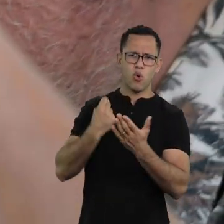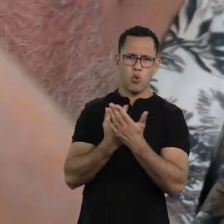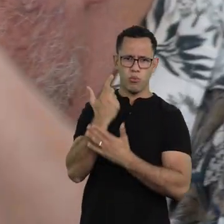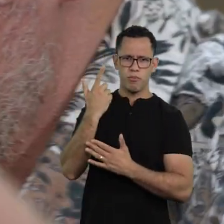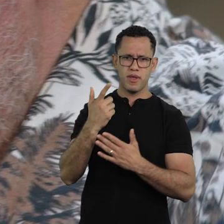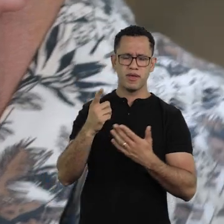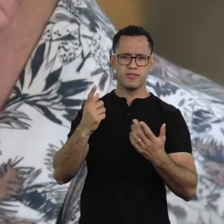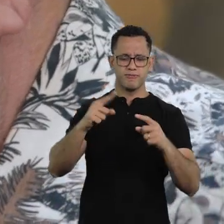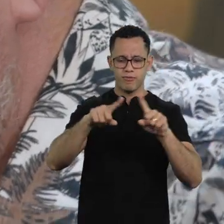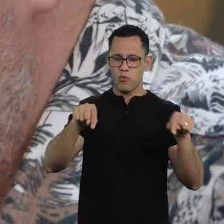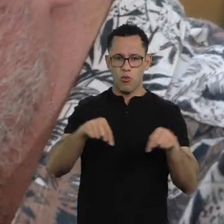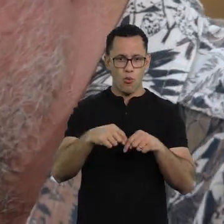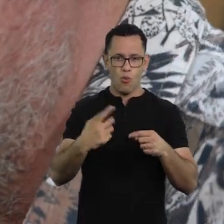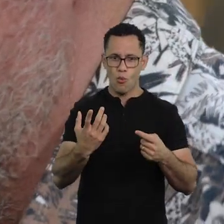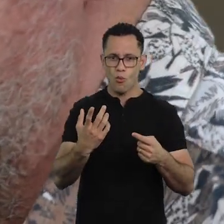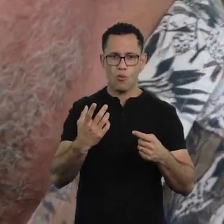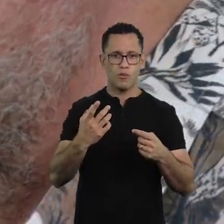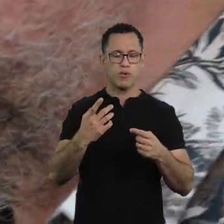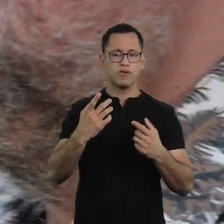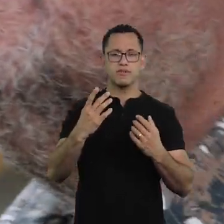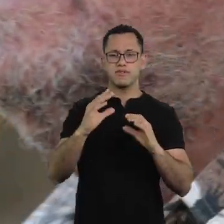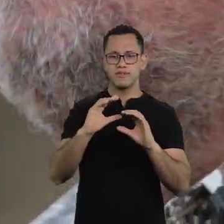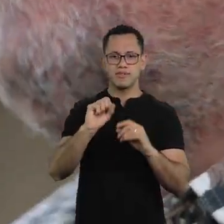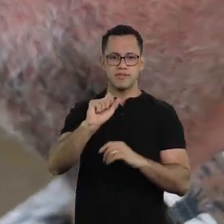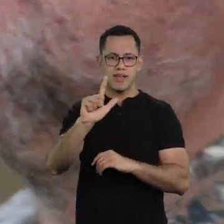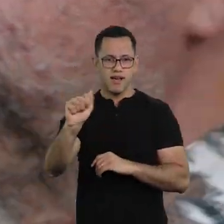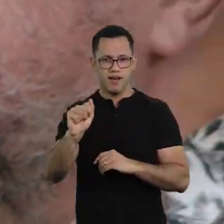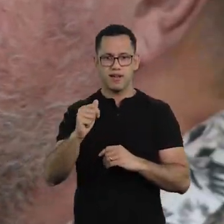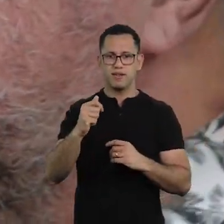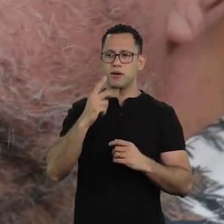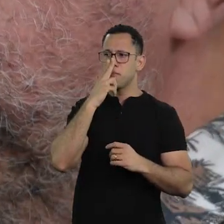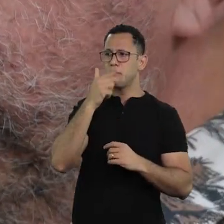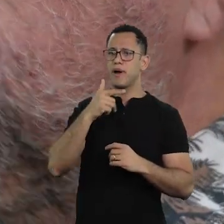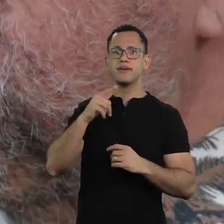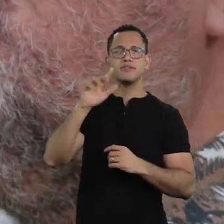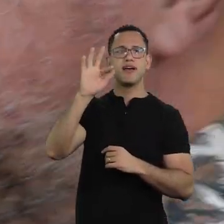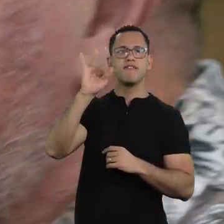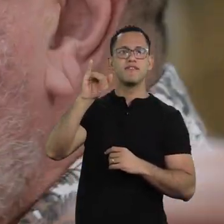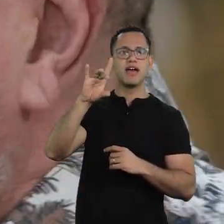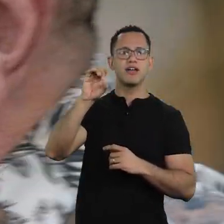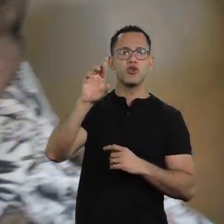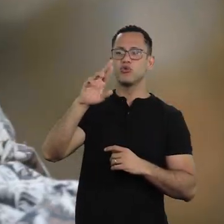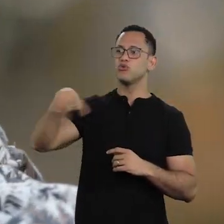studio downtown. A studio apartment. I became the guarantor for many people.